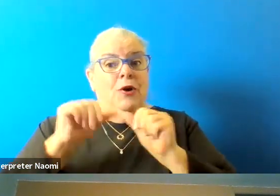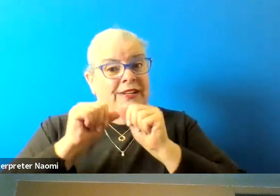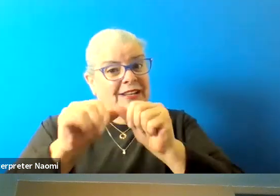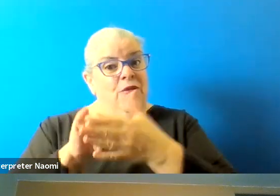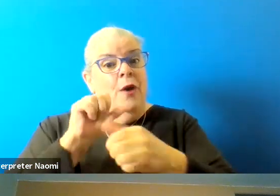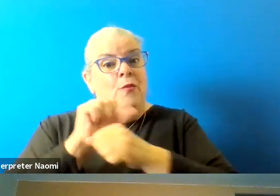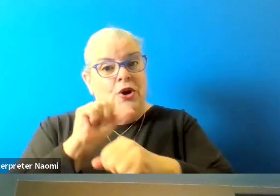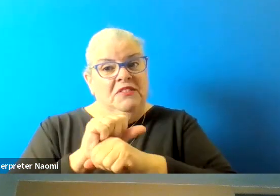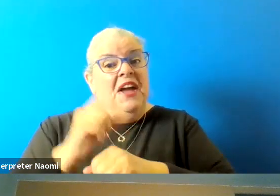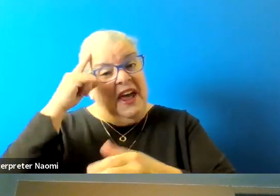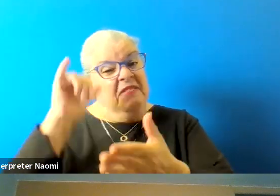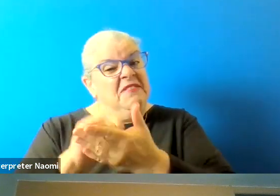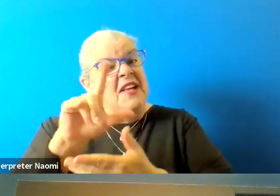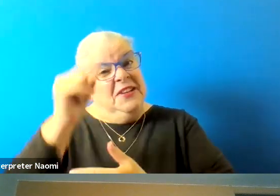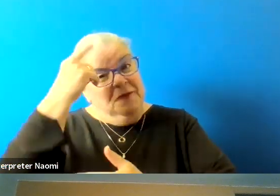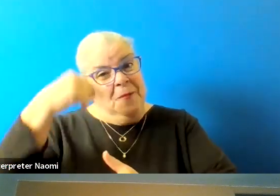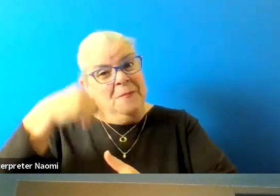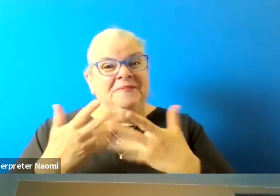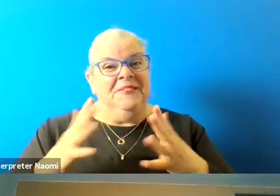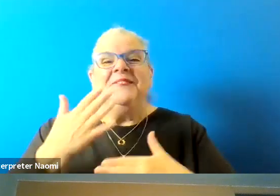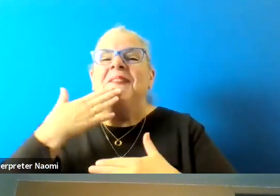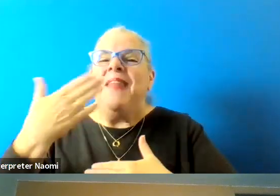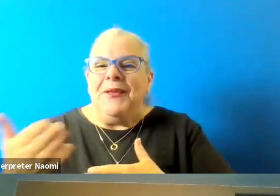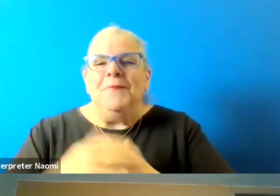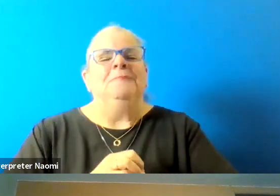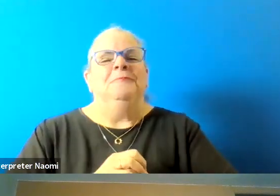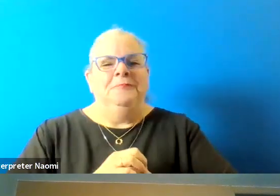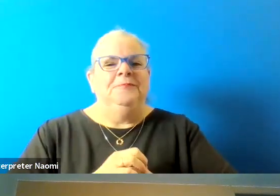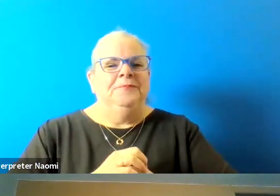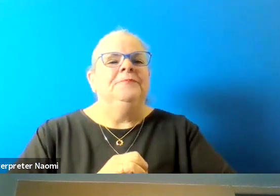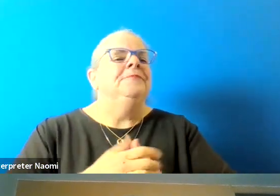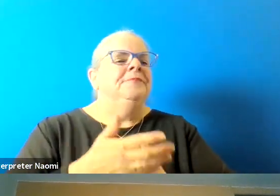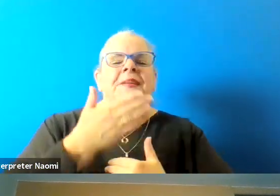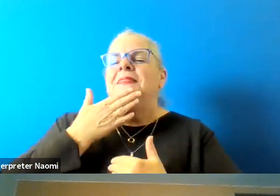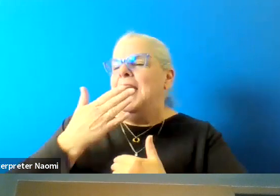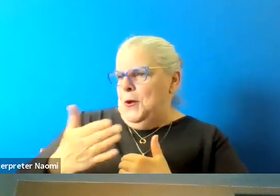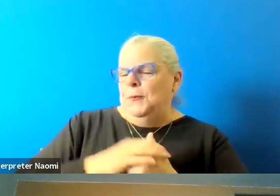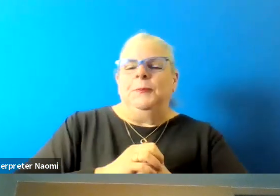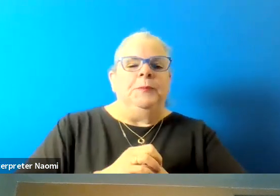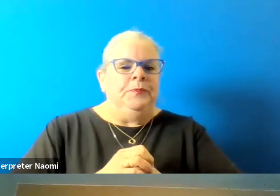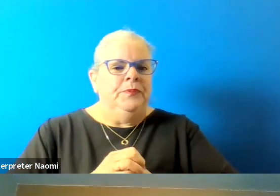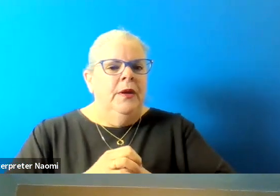And I think that's about it. Thank you. All right, Mr. Carlson.